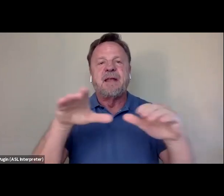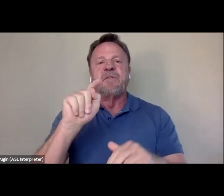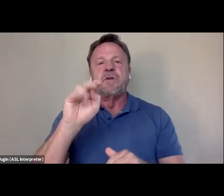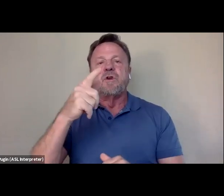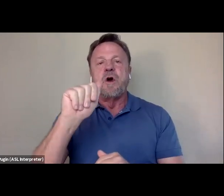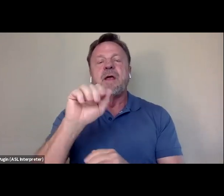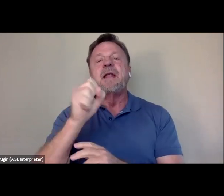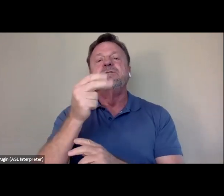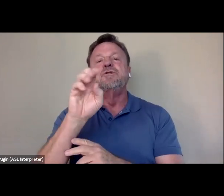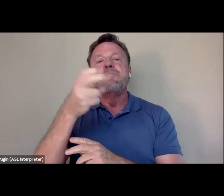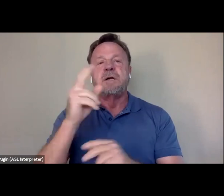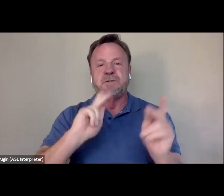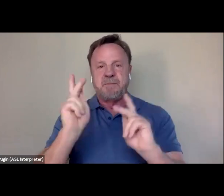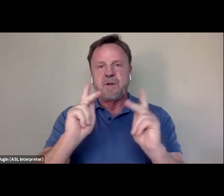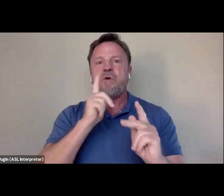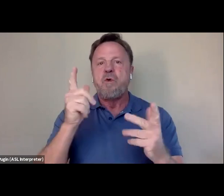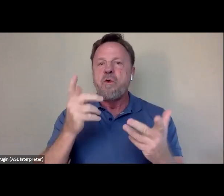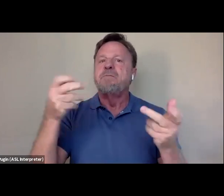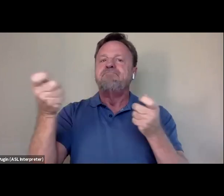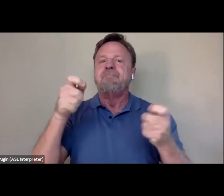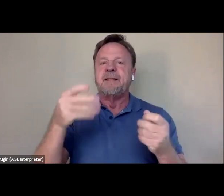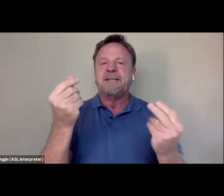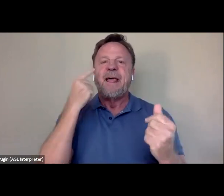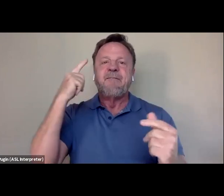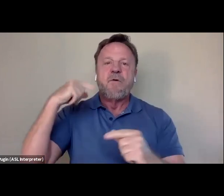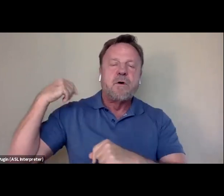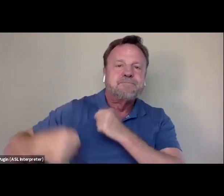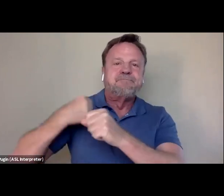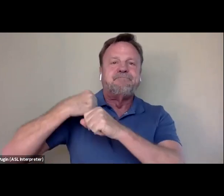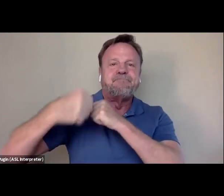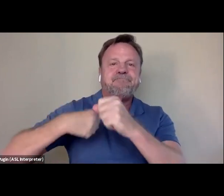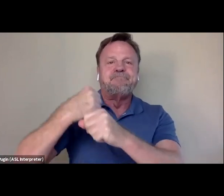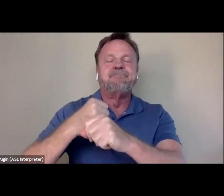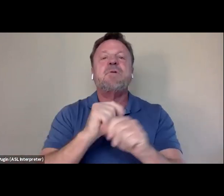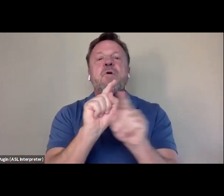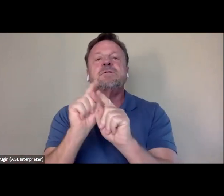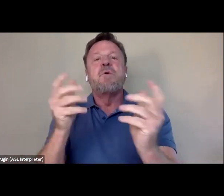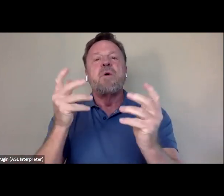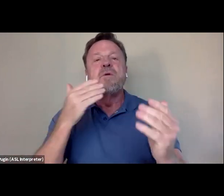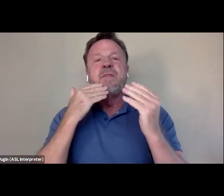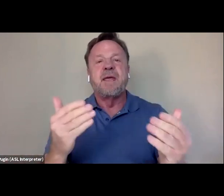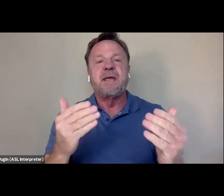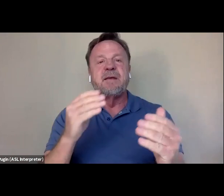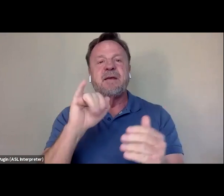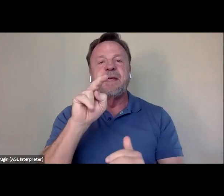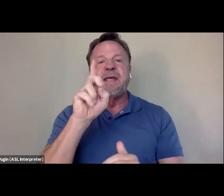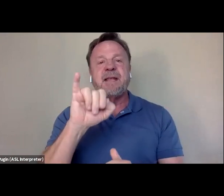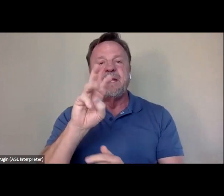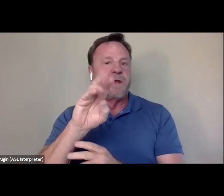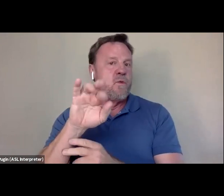who have been stewards of this land for generations. We would also like to thank IndieWire for their support